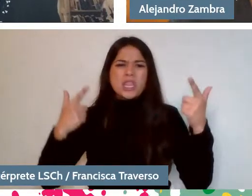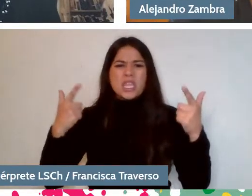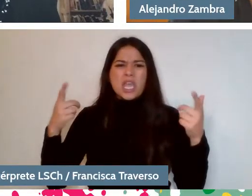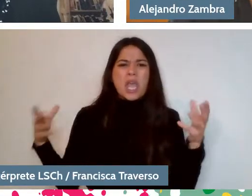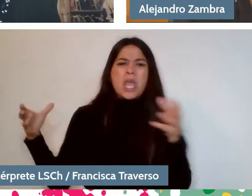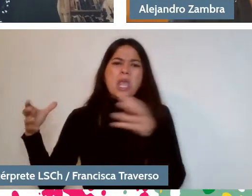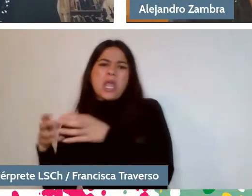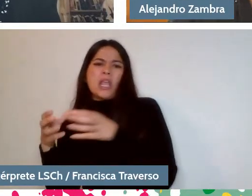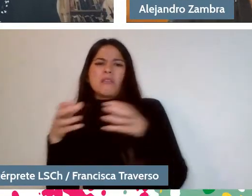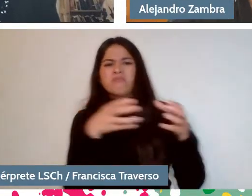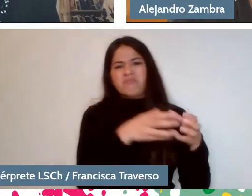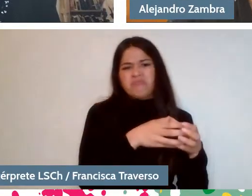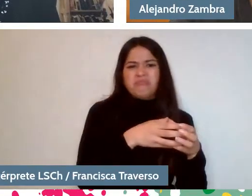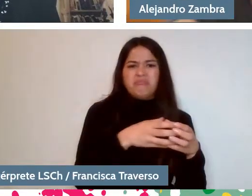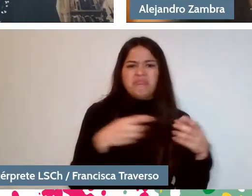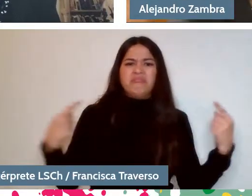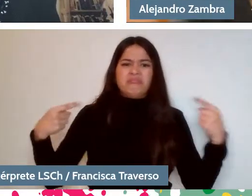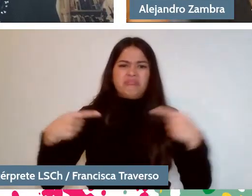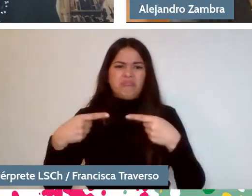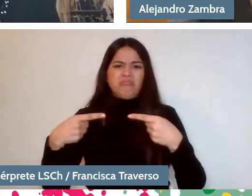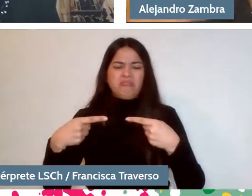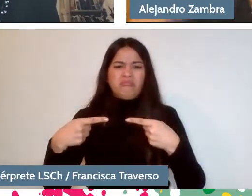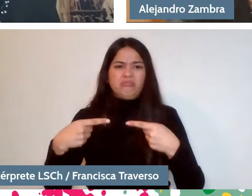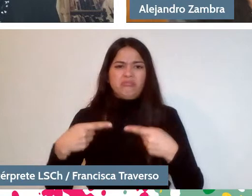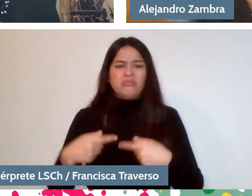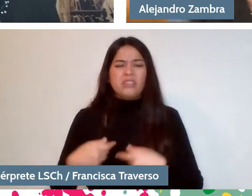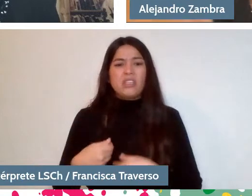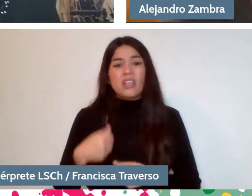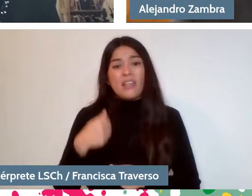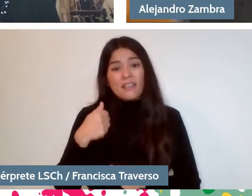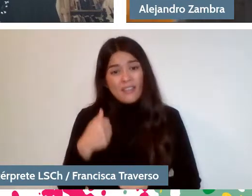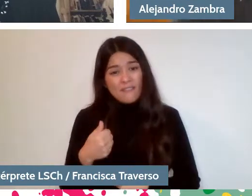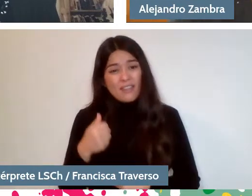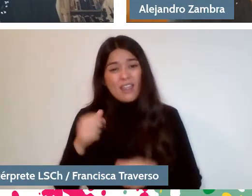I mean, it's fine, it's like that, they are elections,